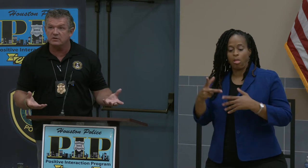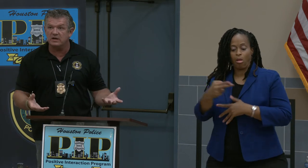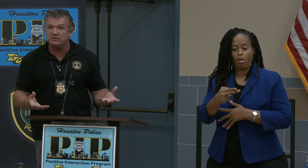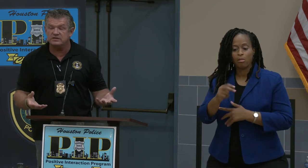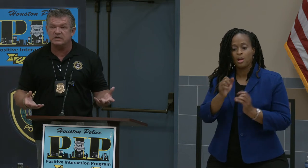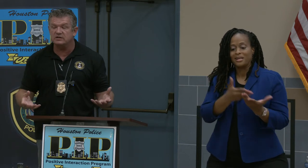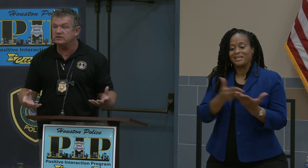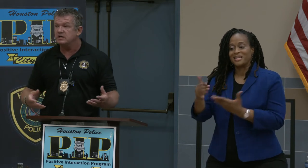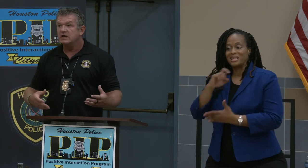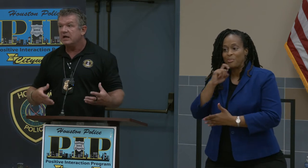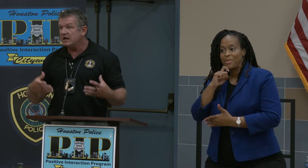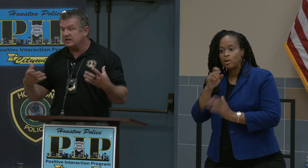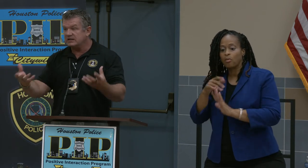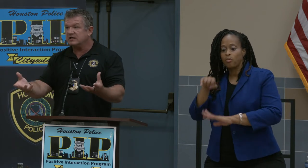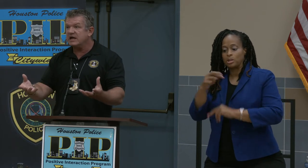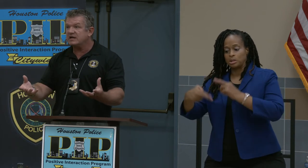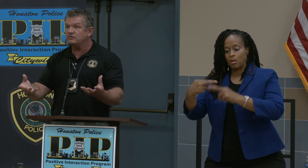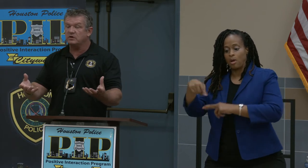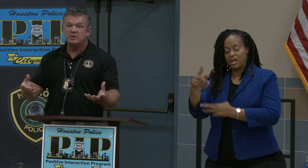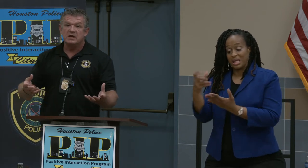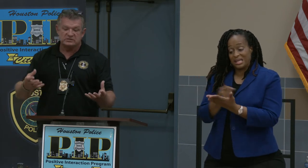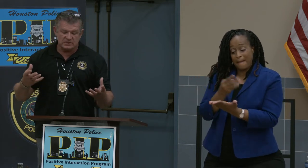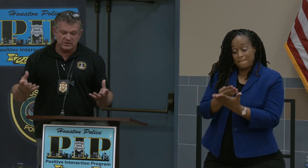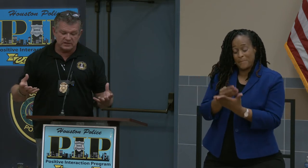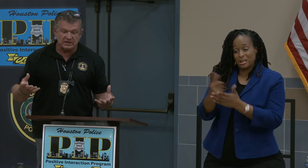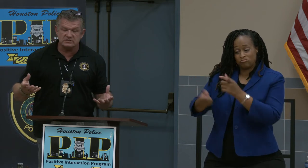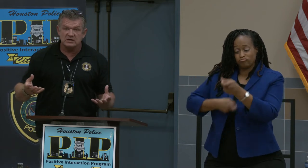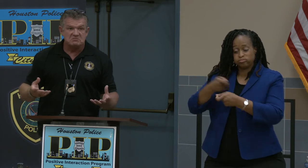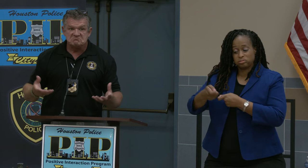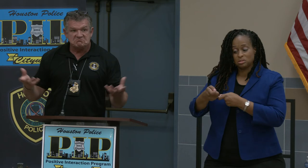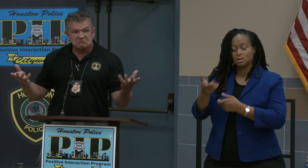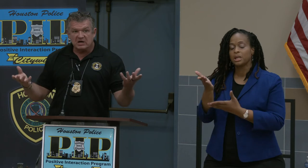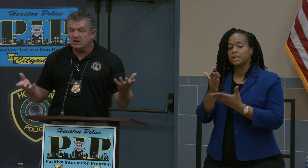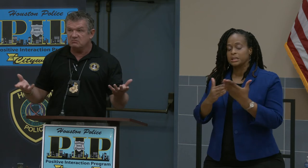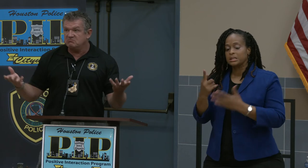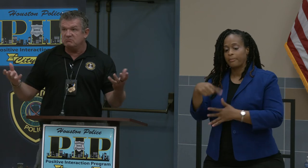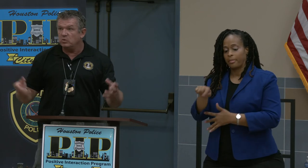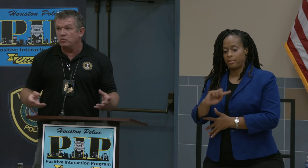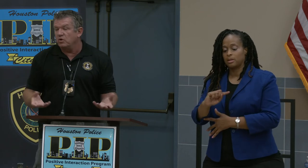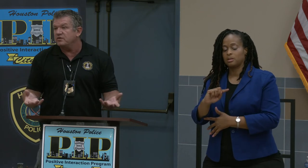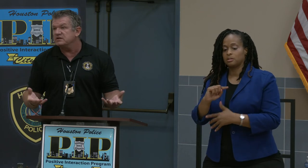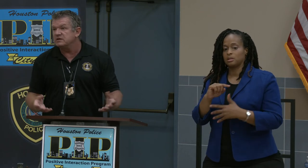metal recyclers and I can get cash for them. Some of these are worthless, 20, 30,